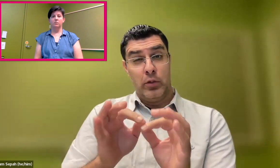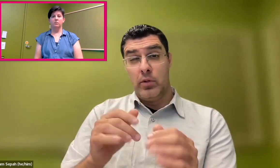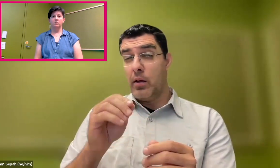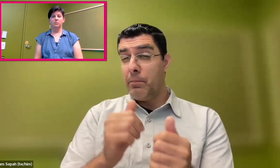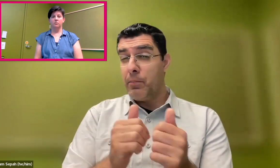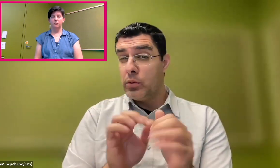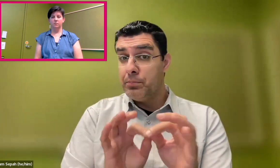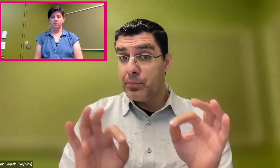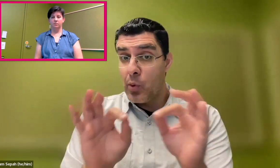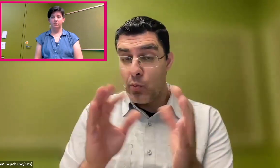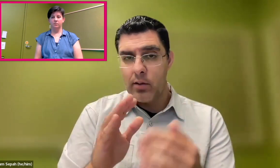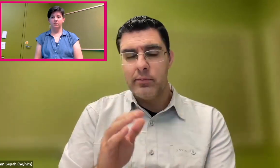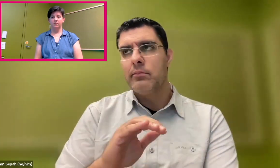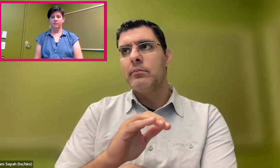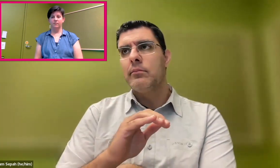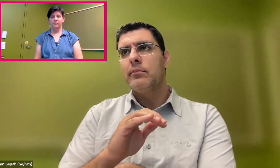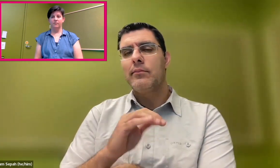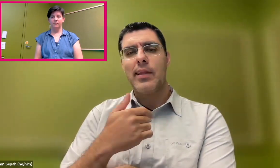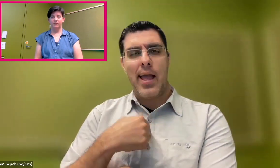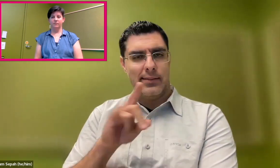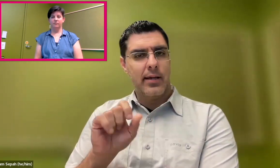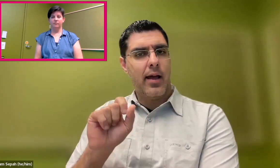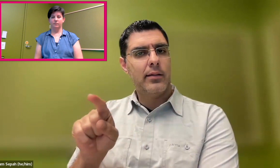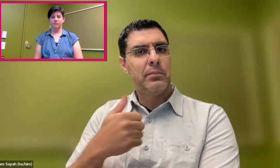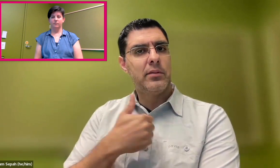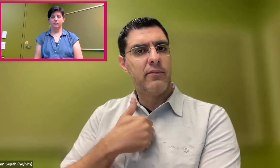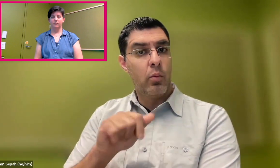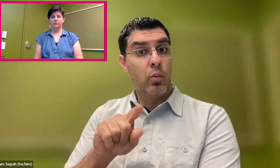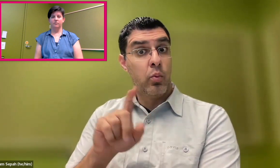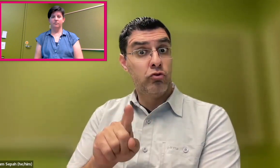that could work more sooner, but not replacing interpreters.